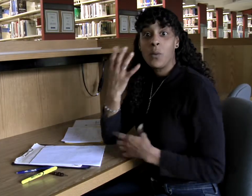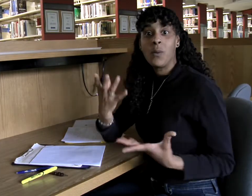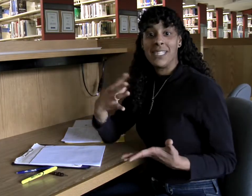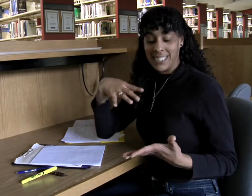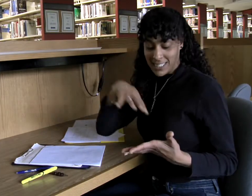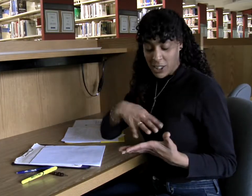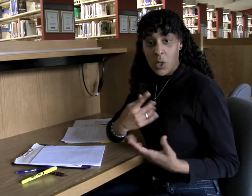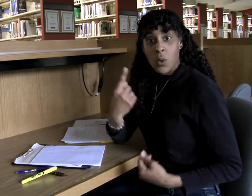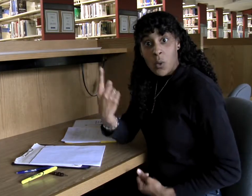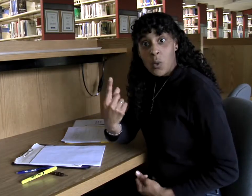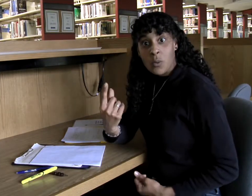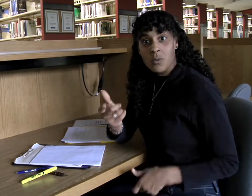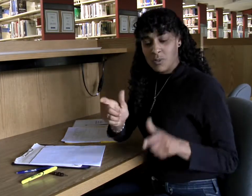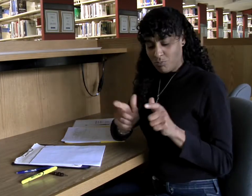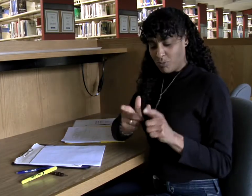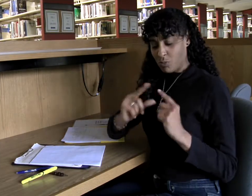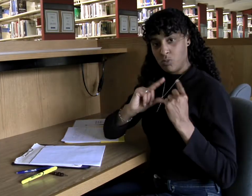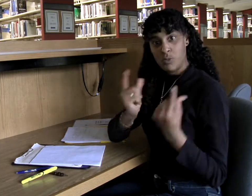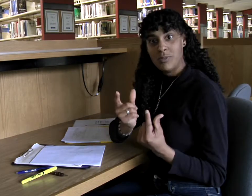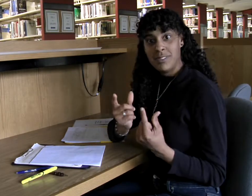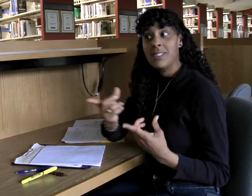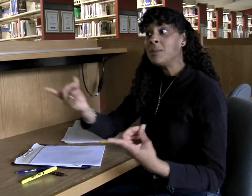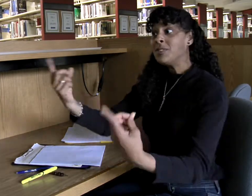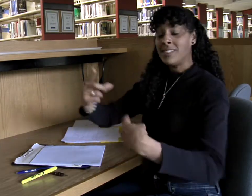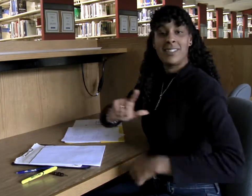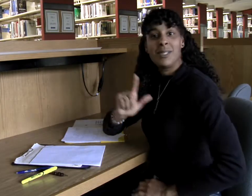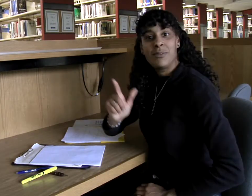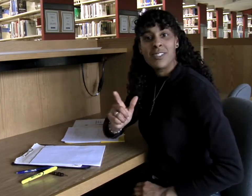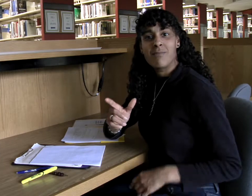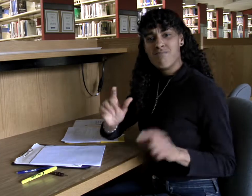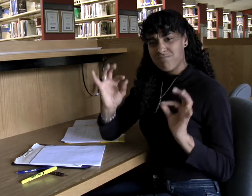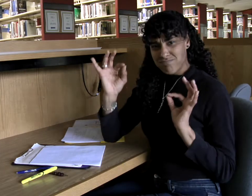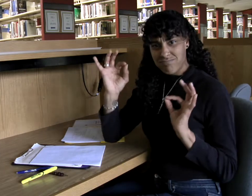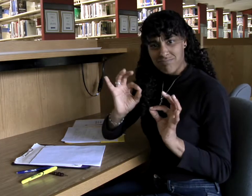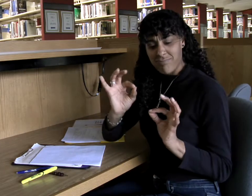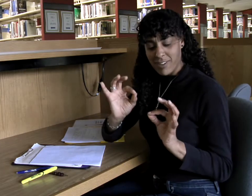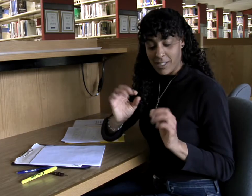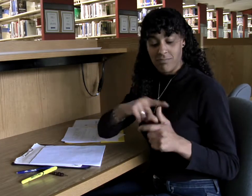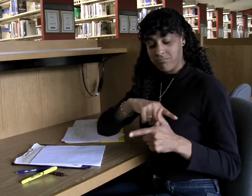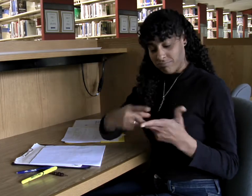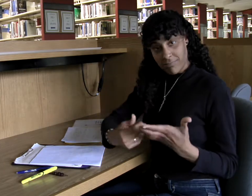If you want to study alone or with a small group, the Library's perfect!